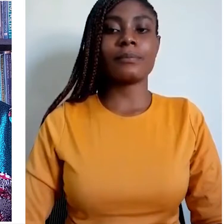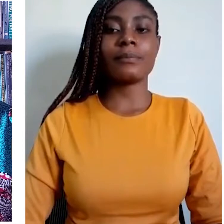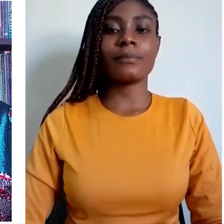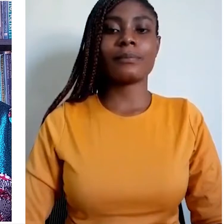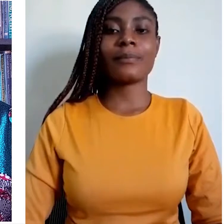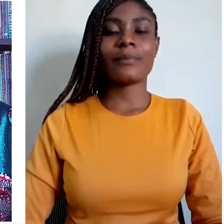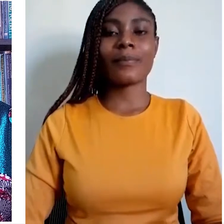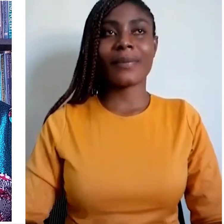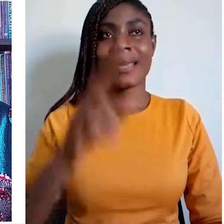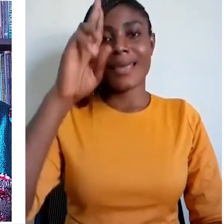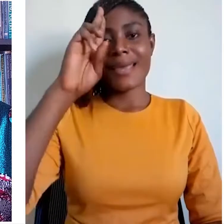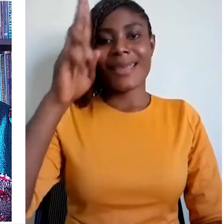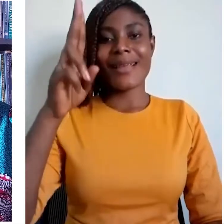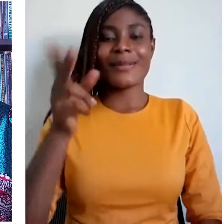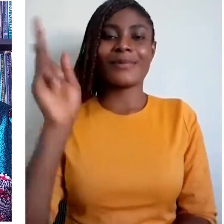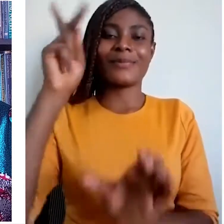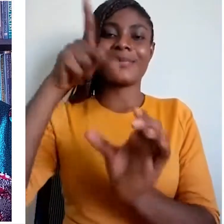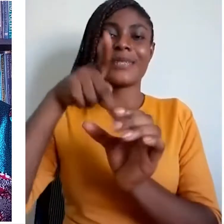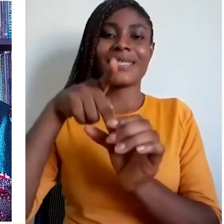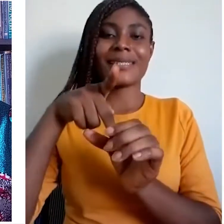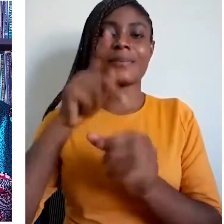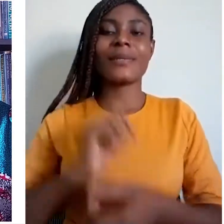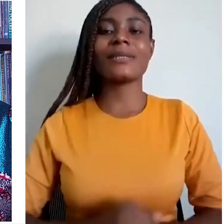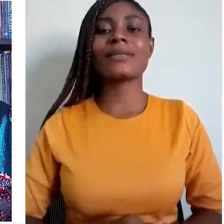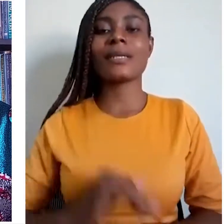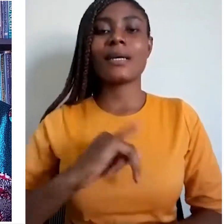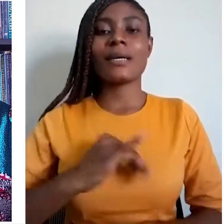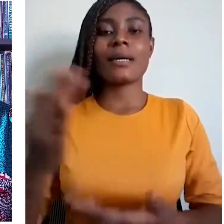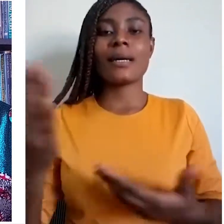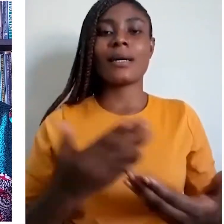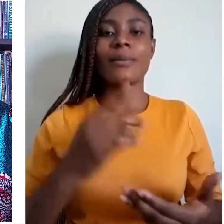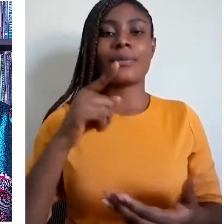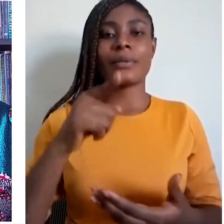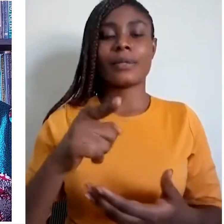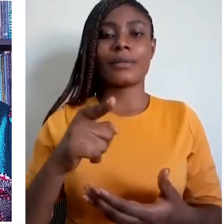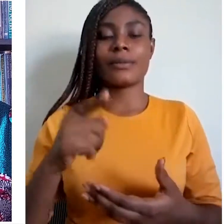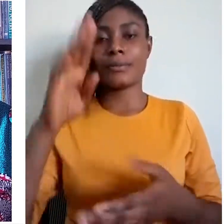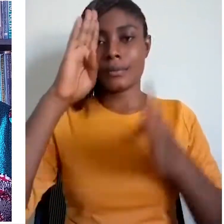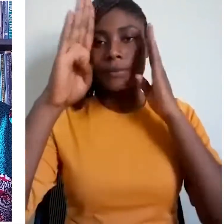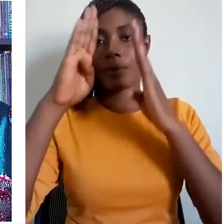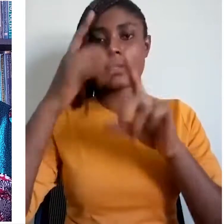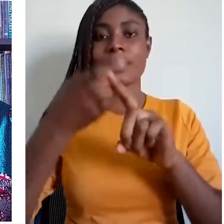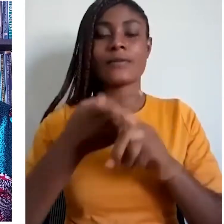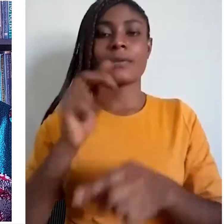Hello Participants! I bring you very warm greetings from Nigeria!